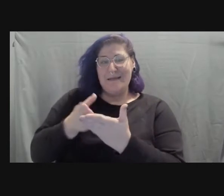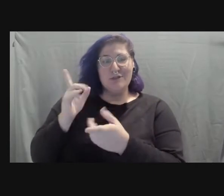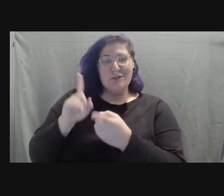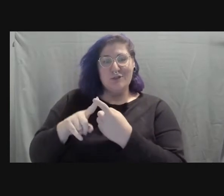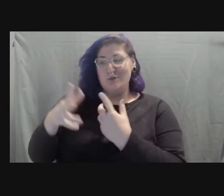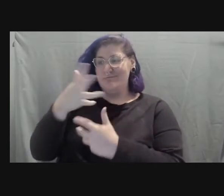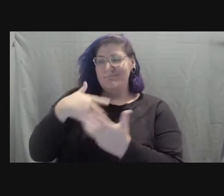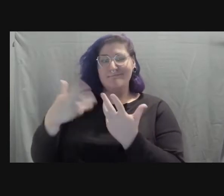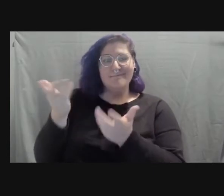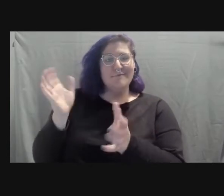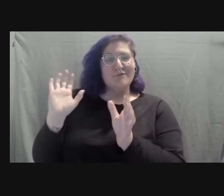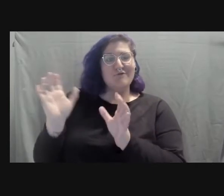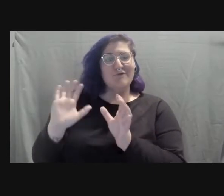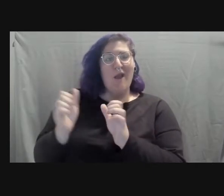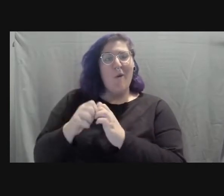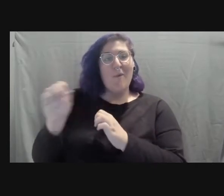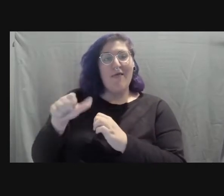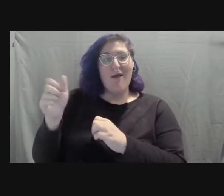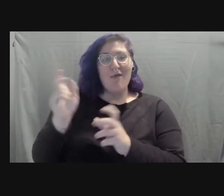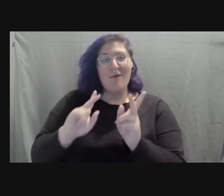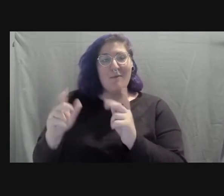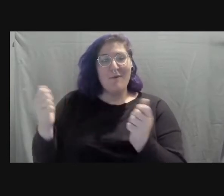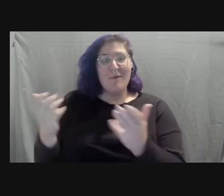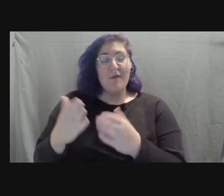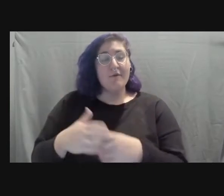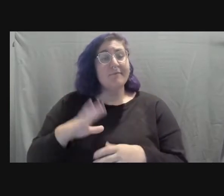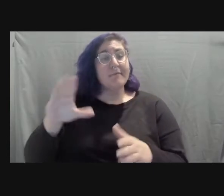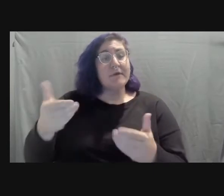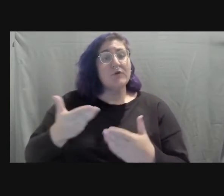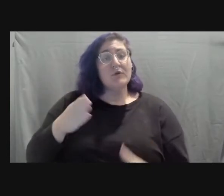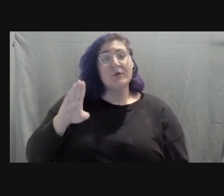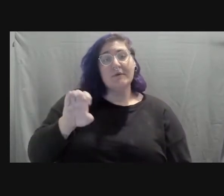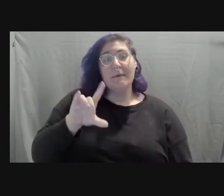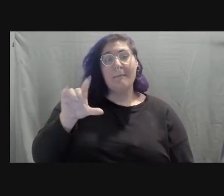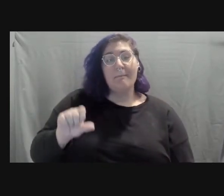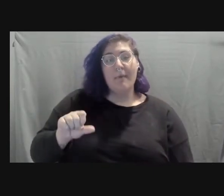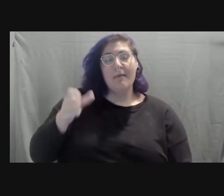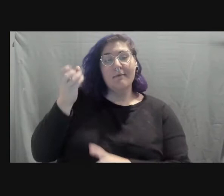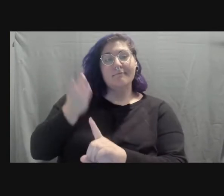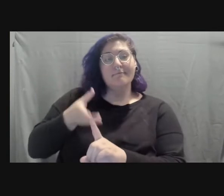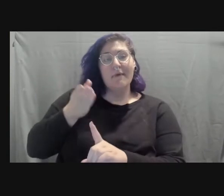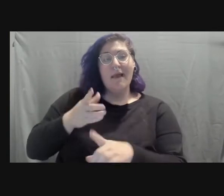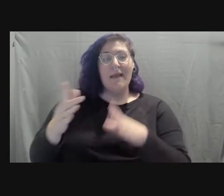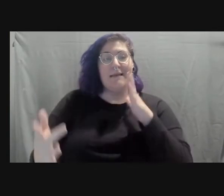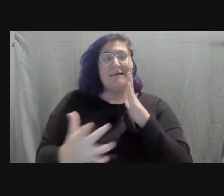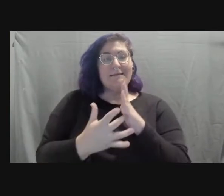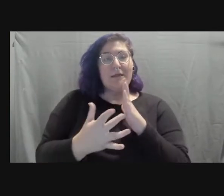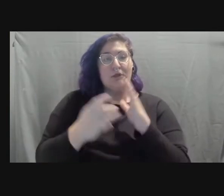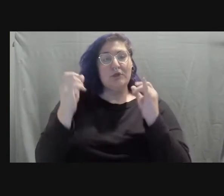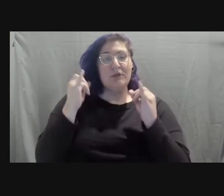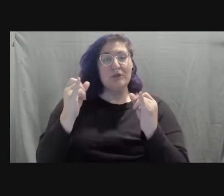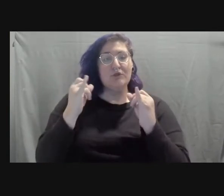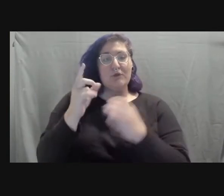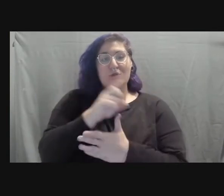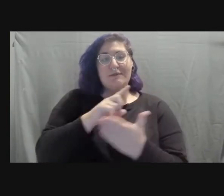Please allow me to introduce Bela. Bela Gaytan is a technical instructor designer at Pantheon, Community